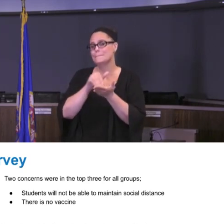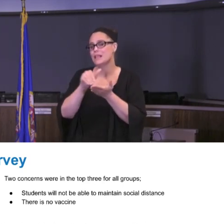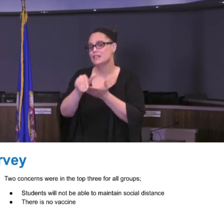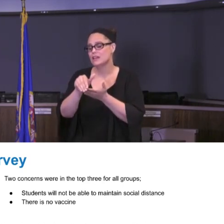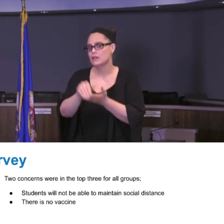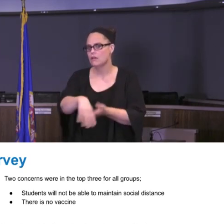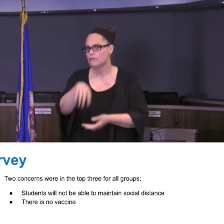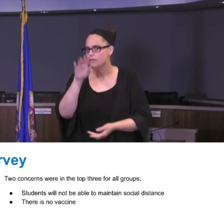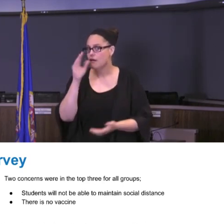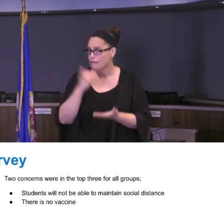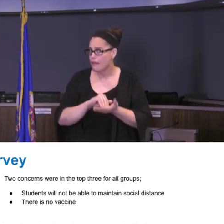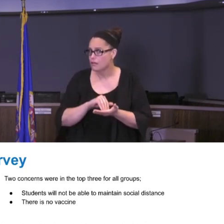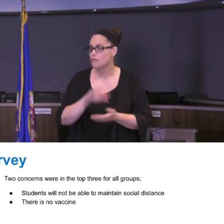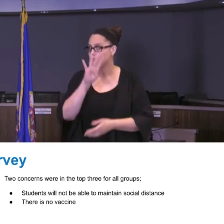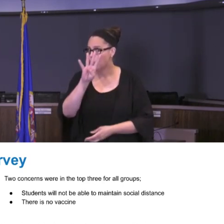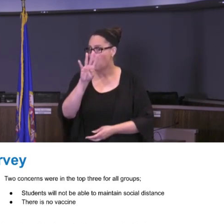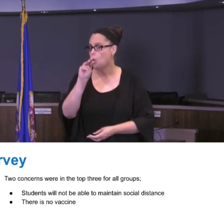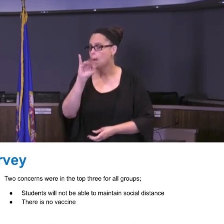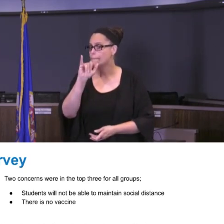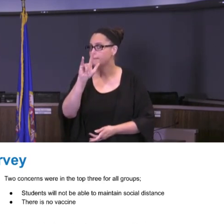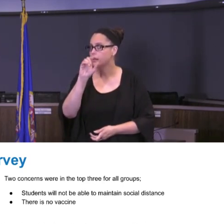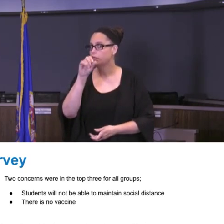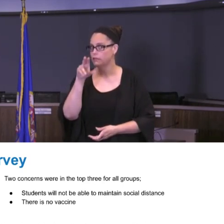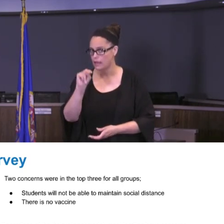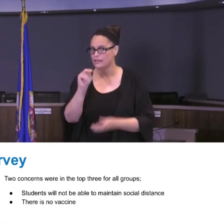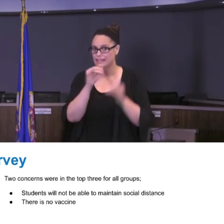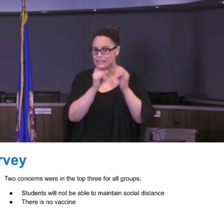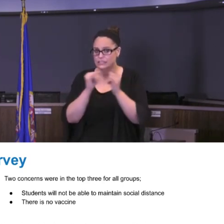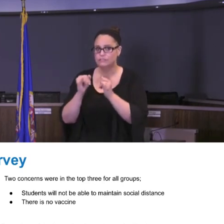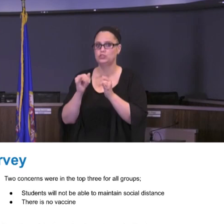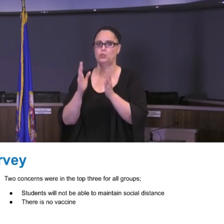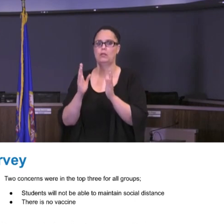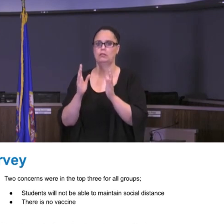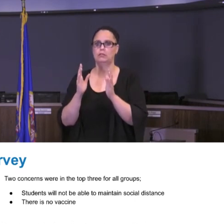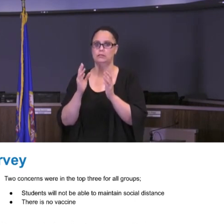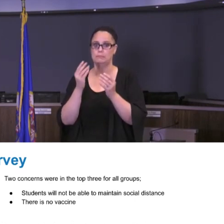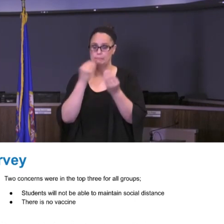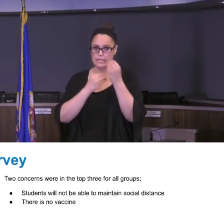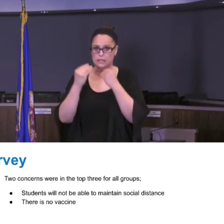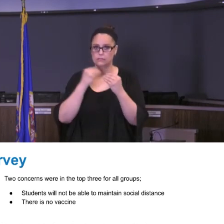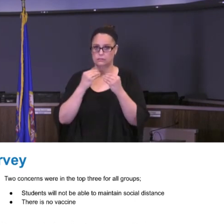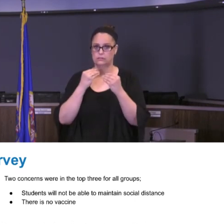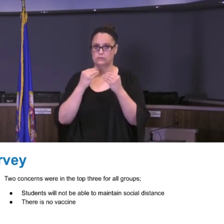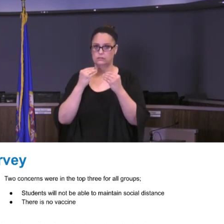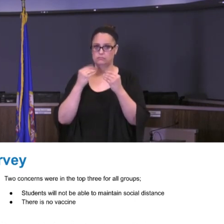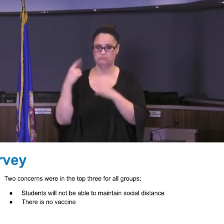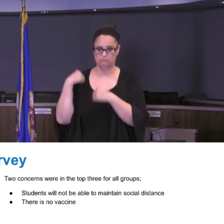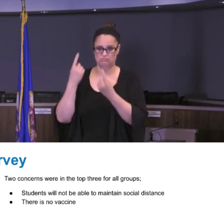served more than 4 million individual meals to our community since March 18th and it's impressive, it's